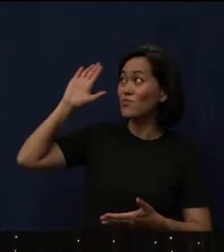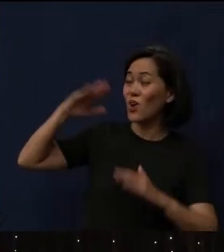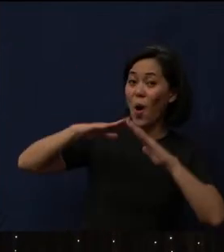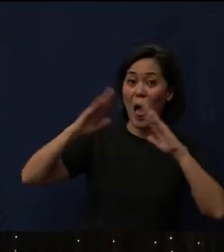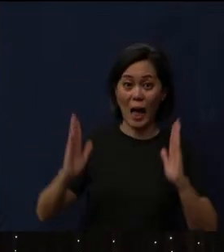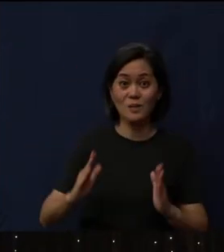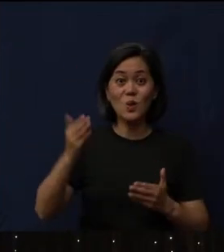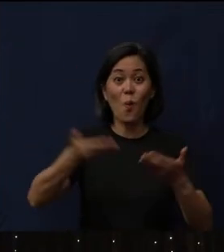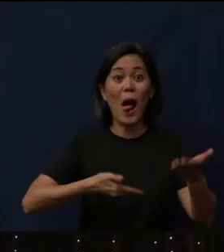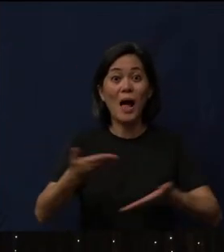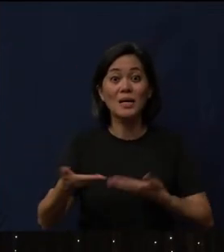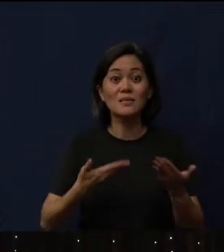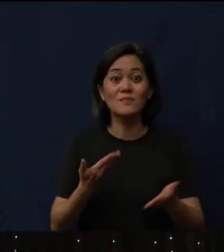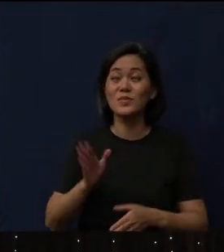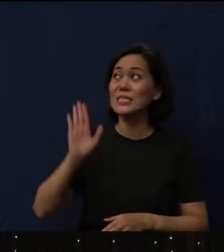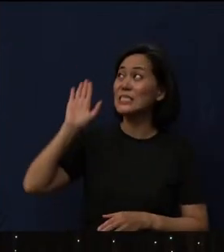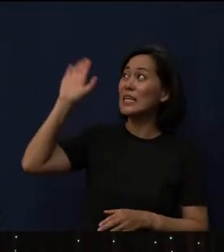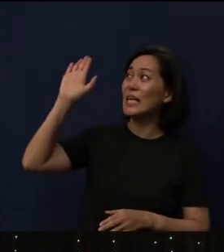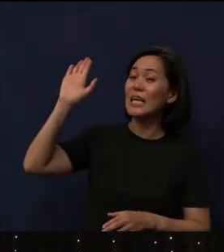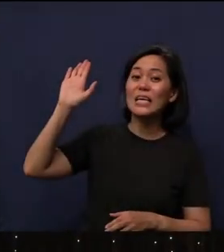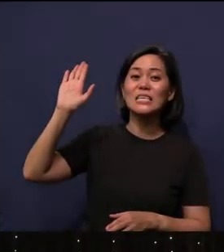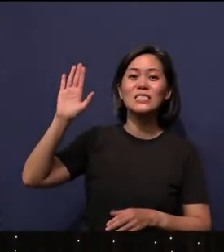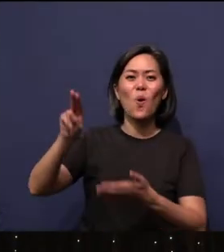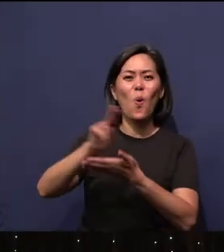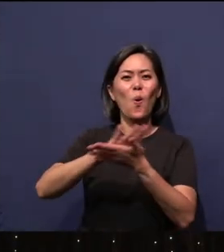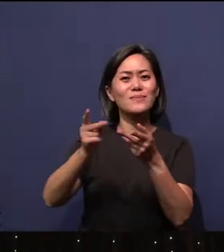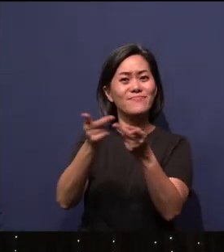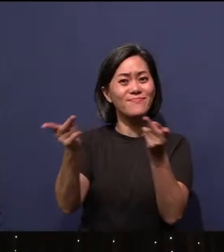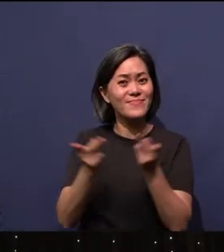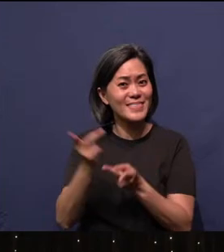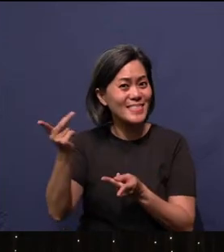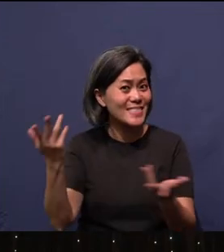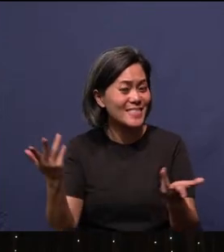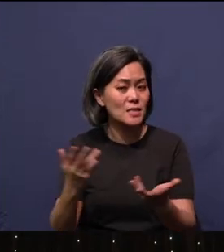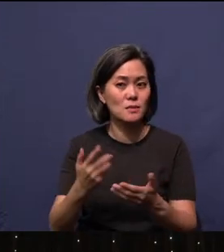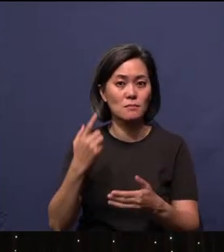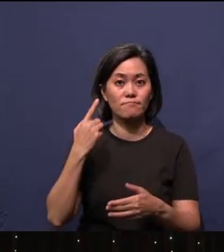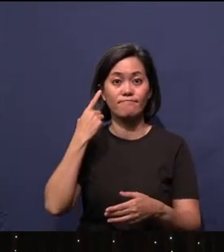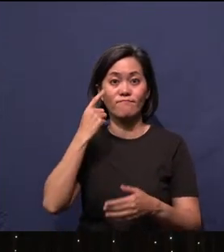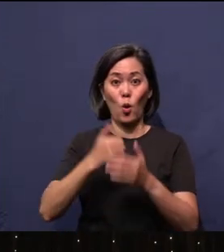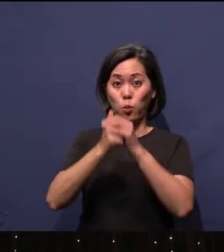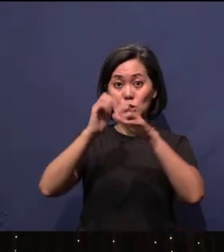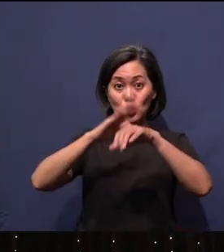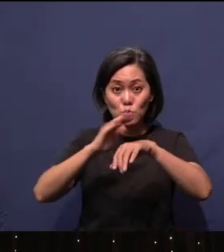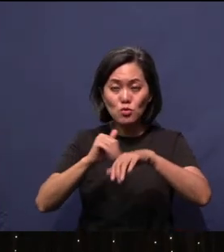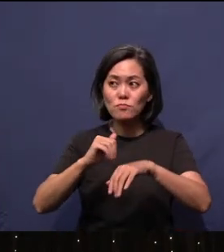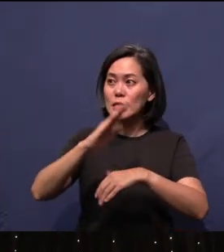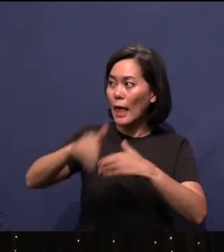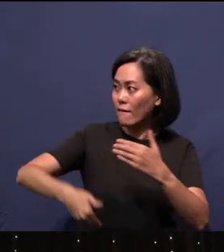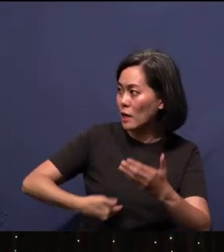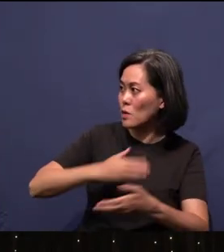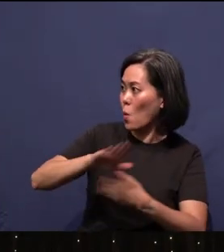Welcome to His very sanctuary. For our call to worship today, can I invite all of us to stand on our feet